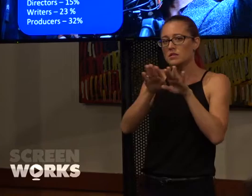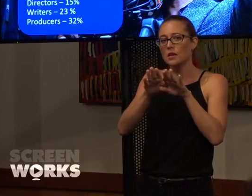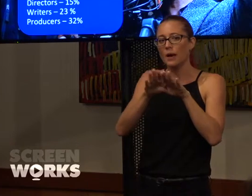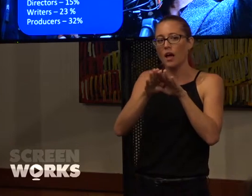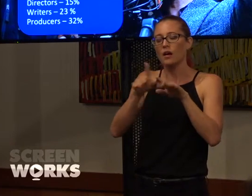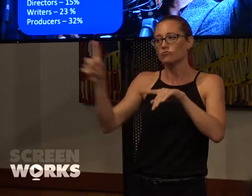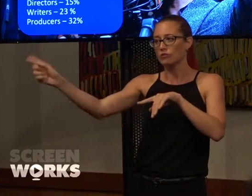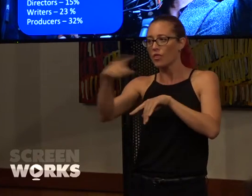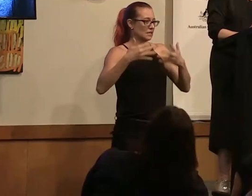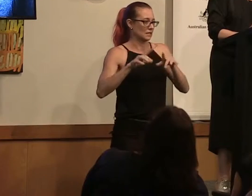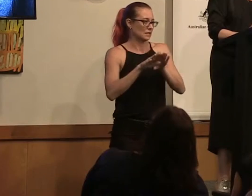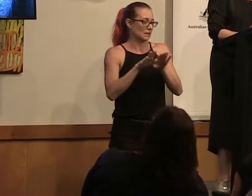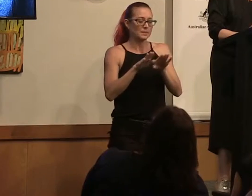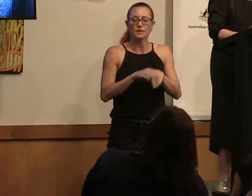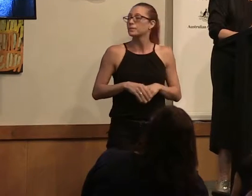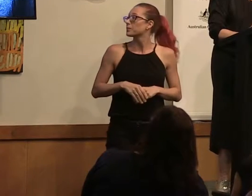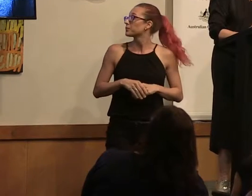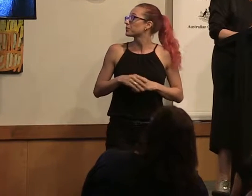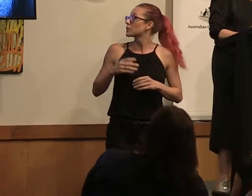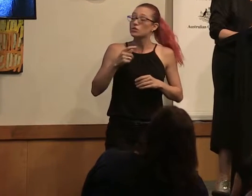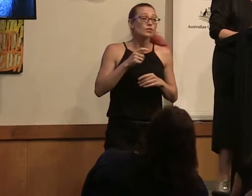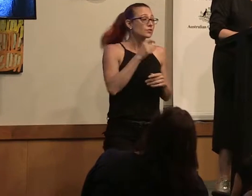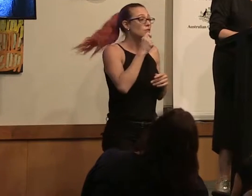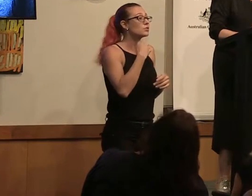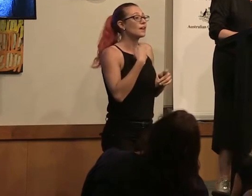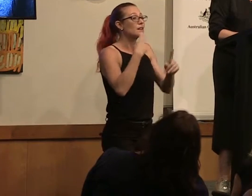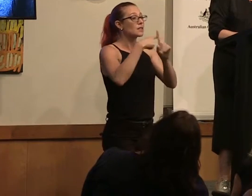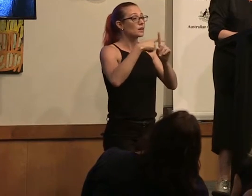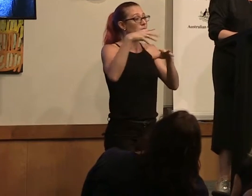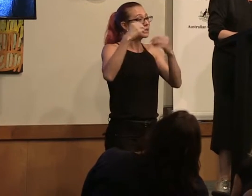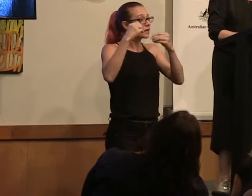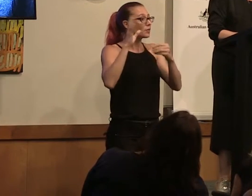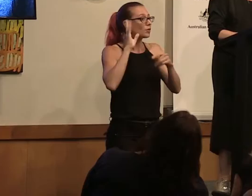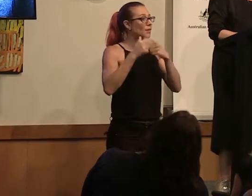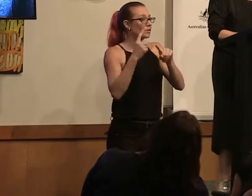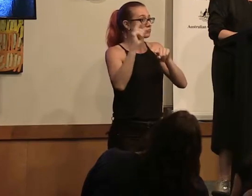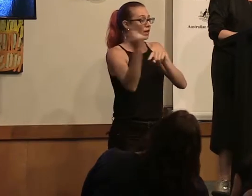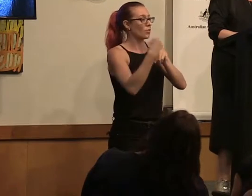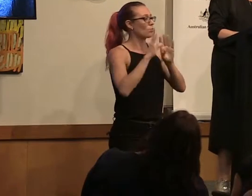News of our target was picked up here and around the world because we're taking action on what is an